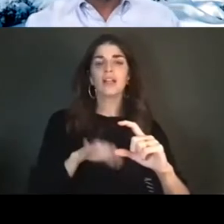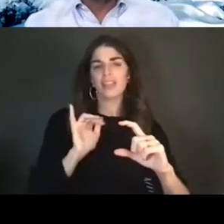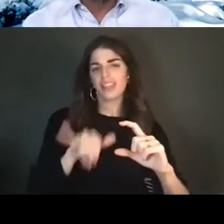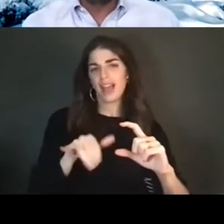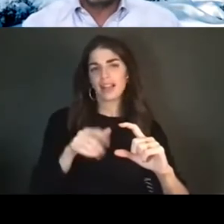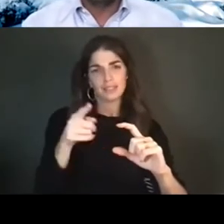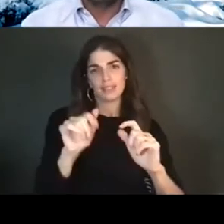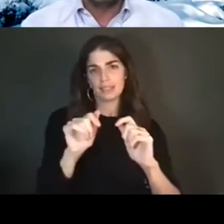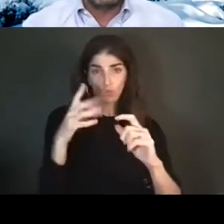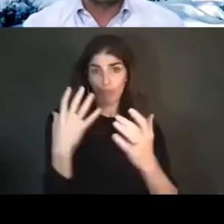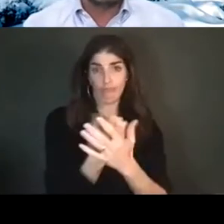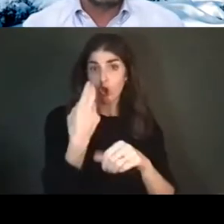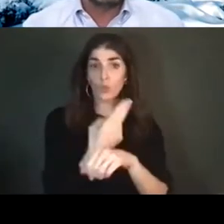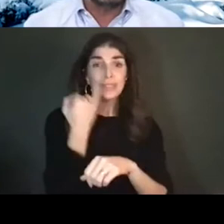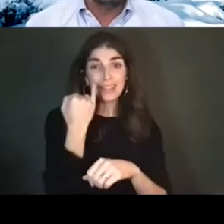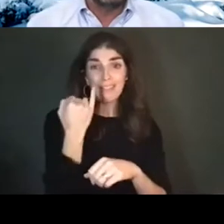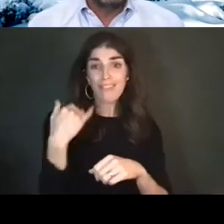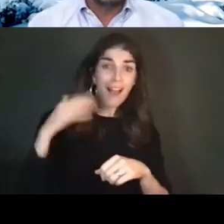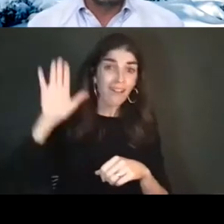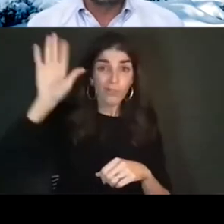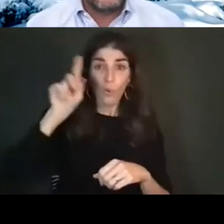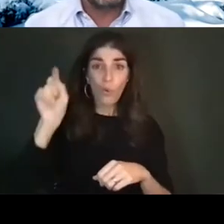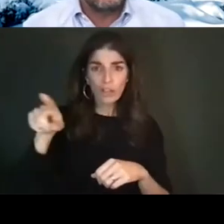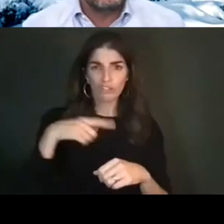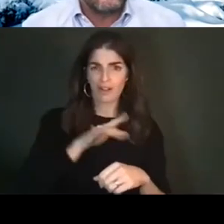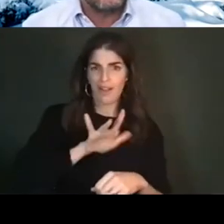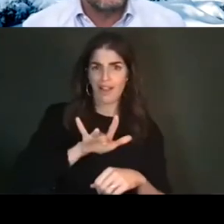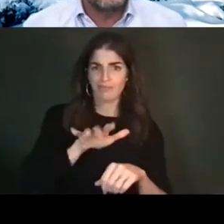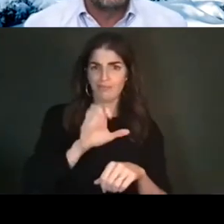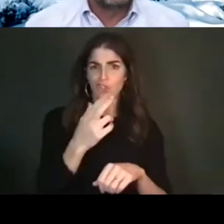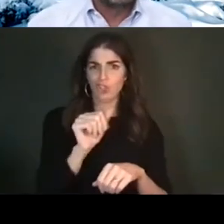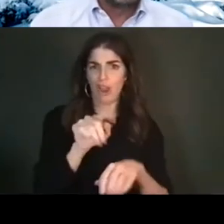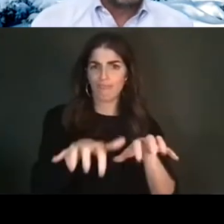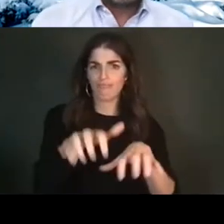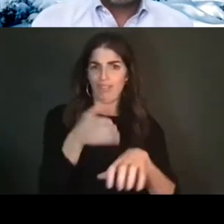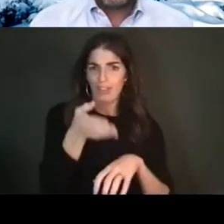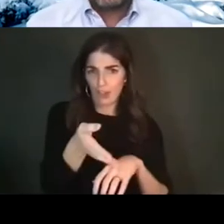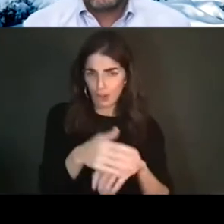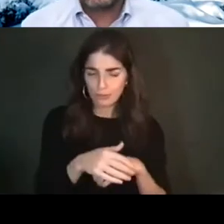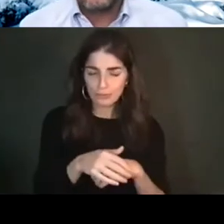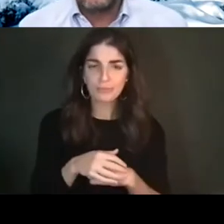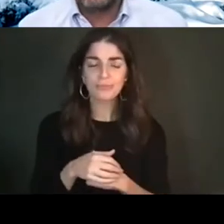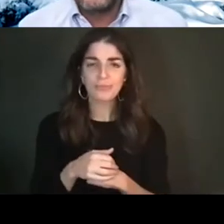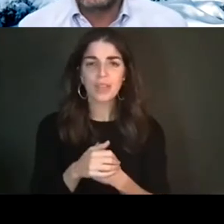can use that if you want to ask questions or interact with each other. So please do